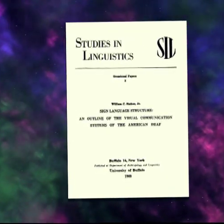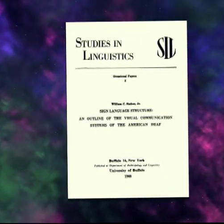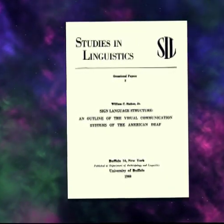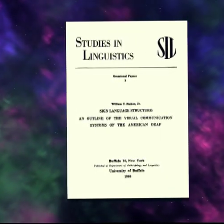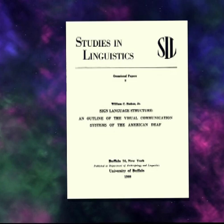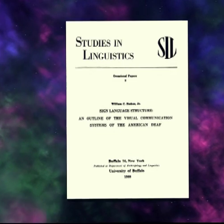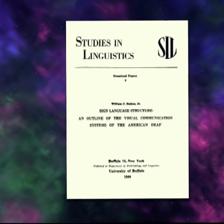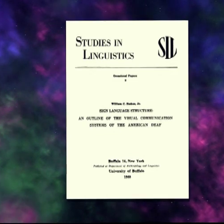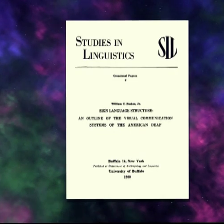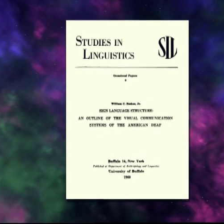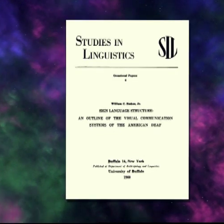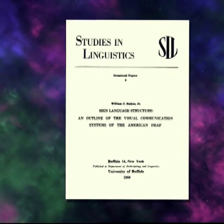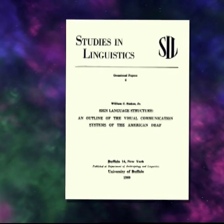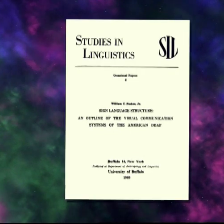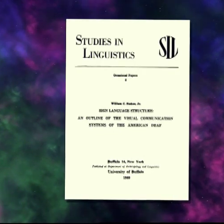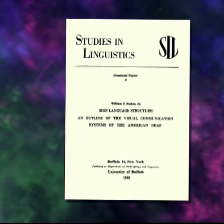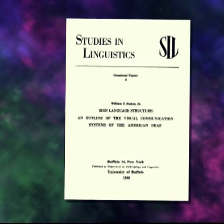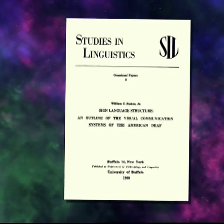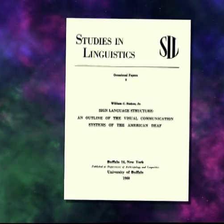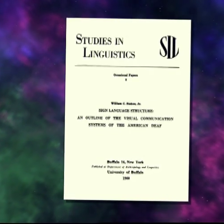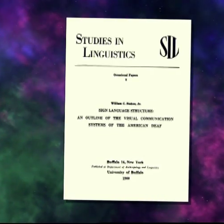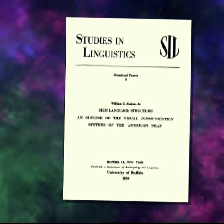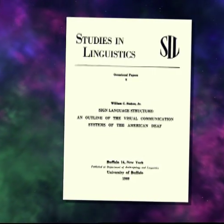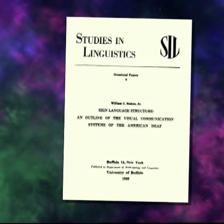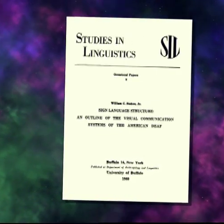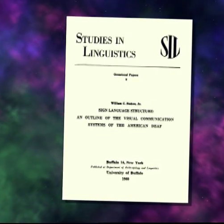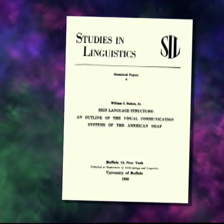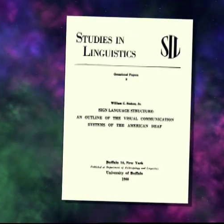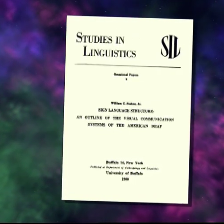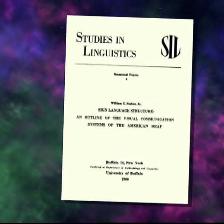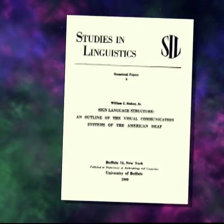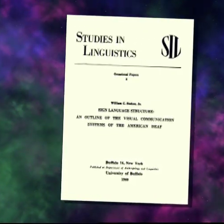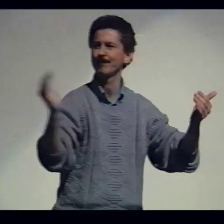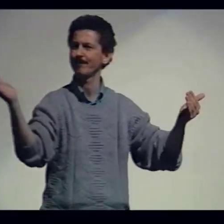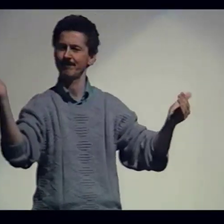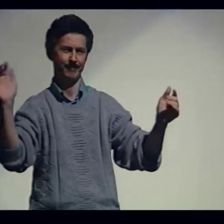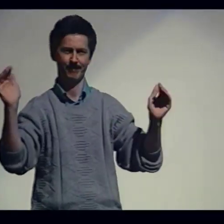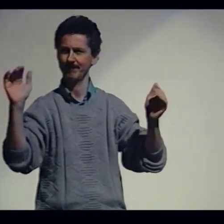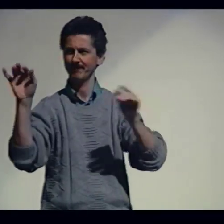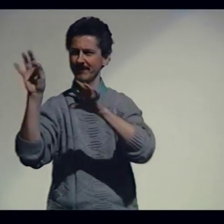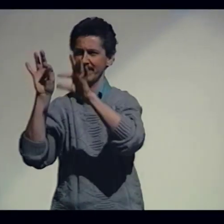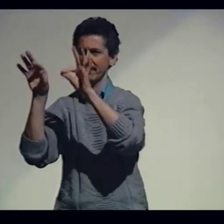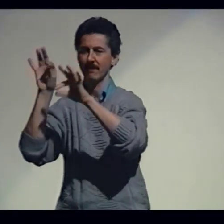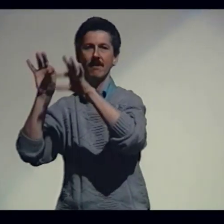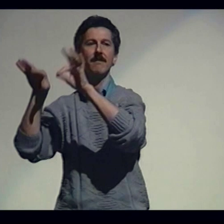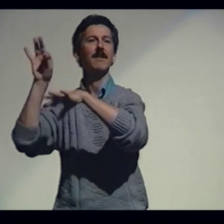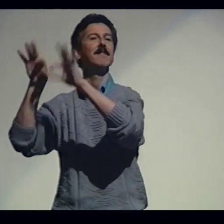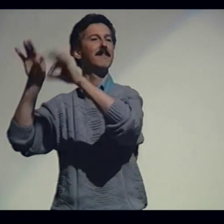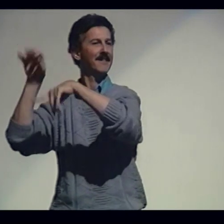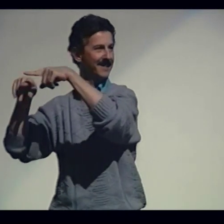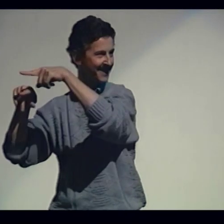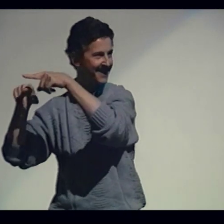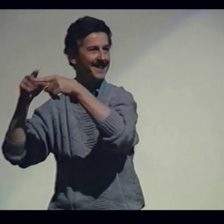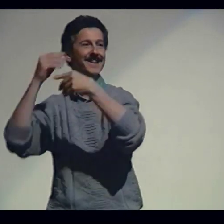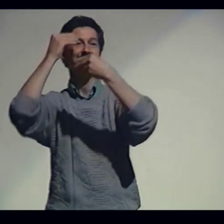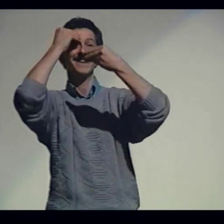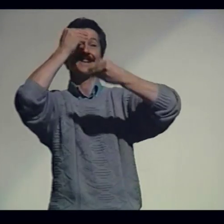...and using comparative linguistic studies, he determined that sign language followed all the same principles and rules